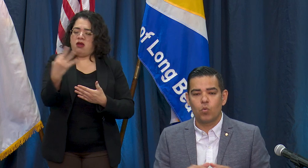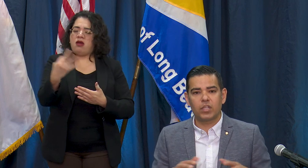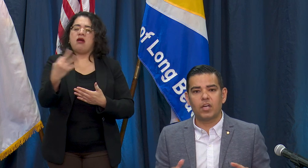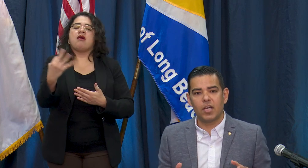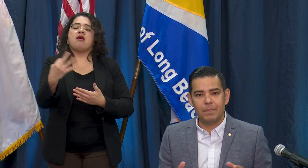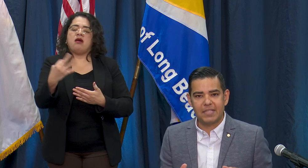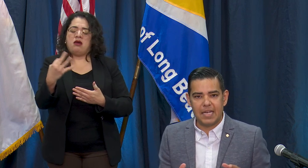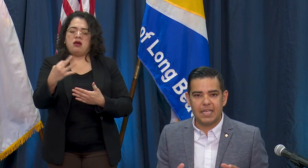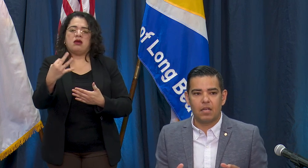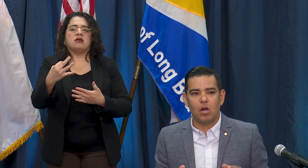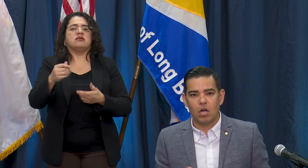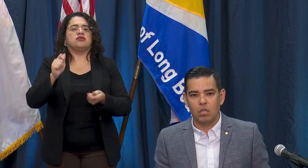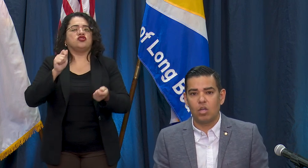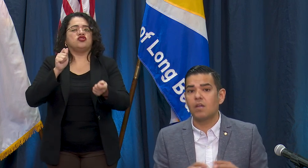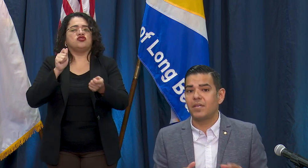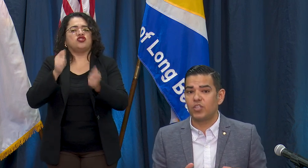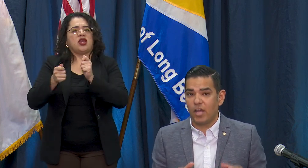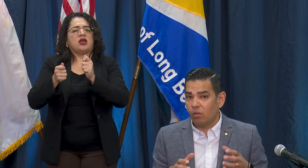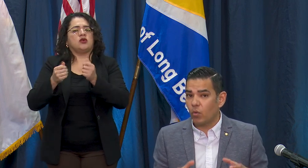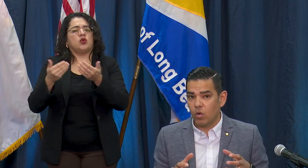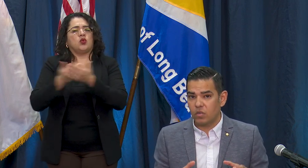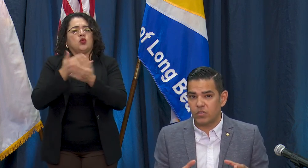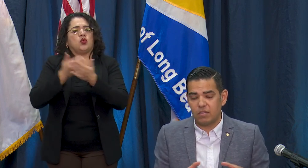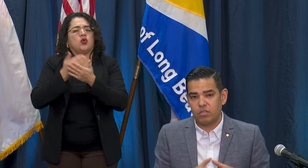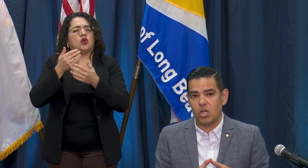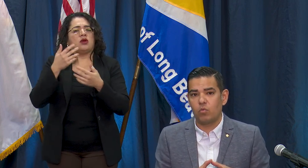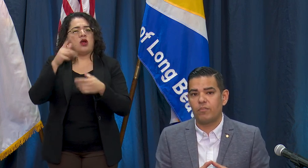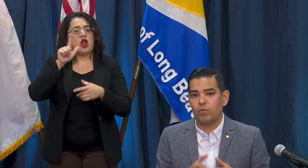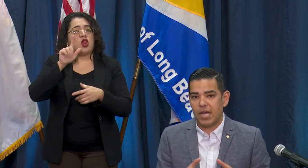working on updating our Long Beach Health Orders. As you know we have put